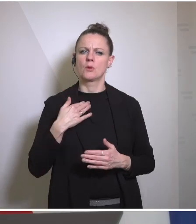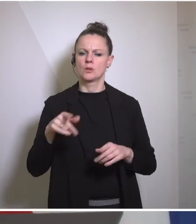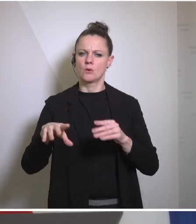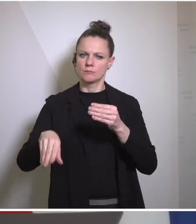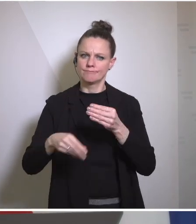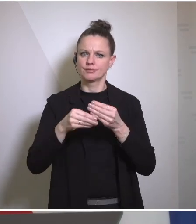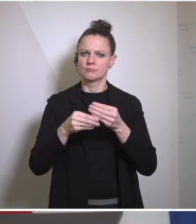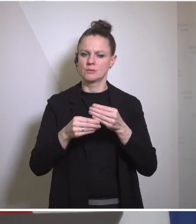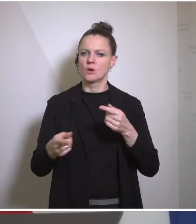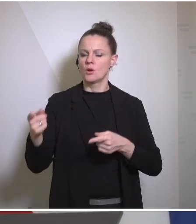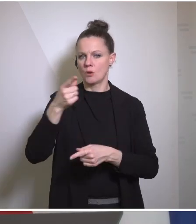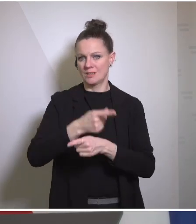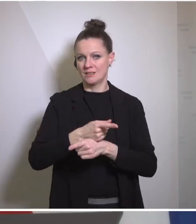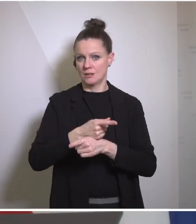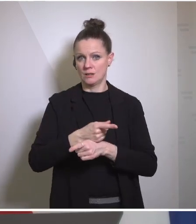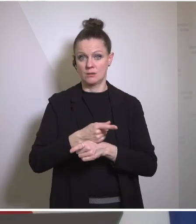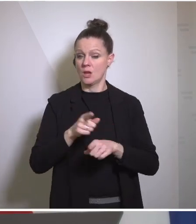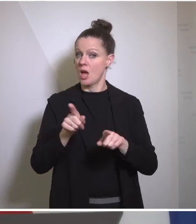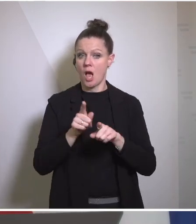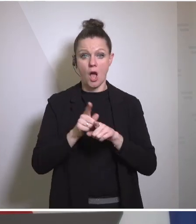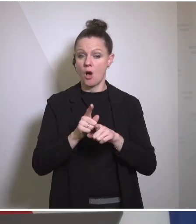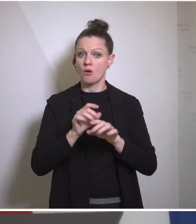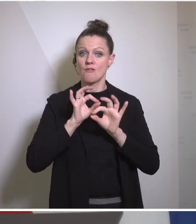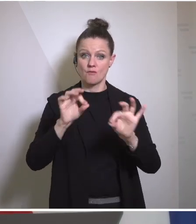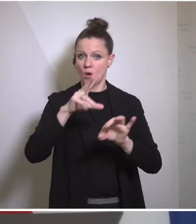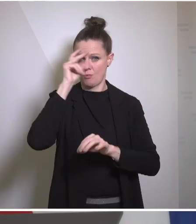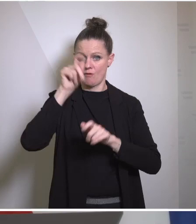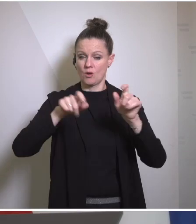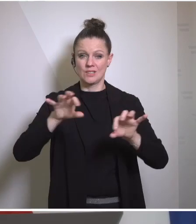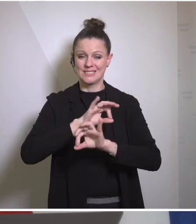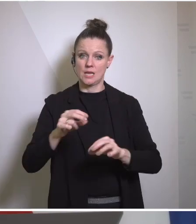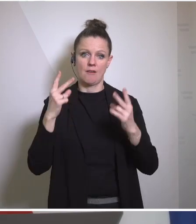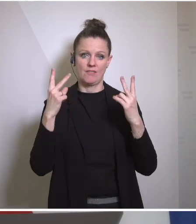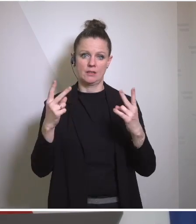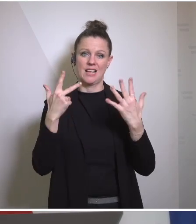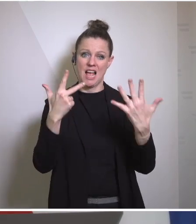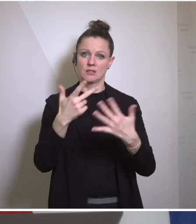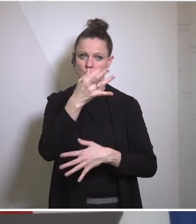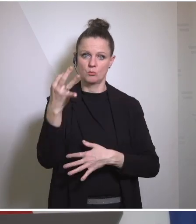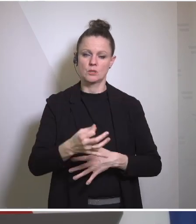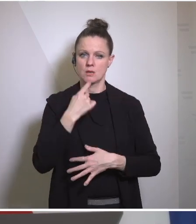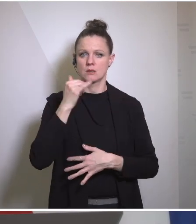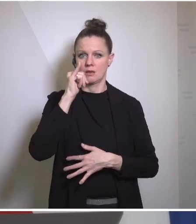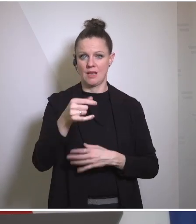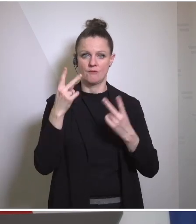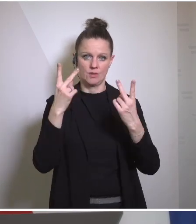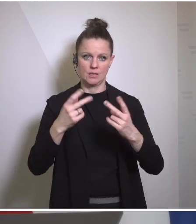a very strong public support in Austria nearly 80% of the people stand behind it so there's no